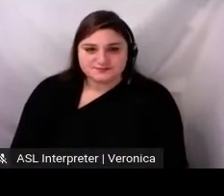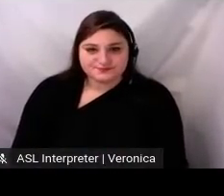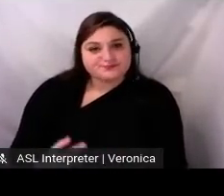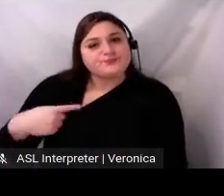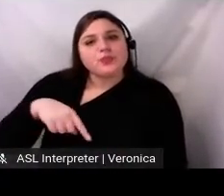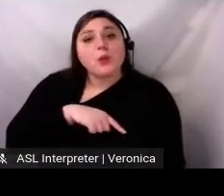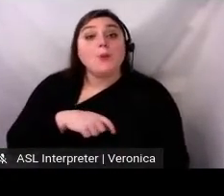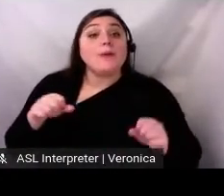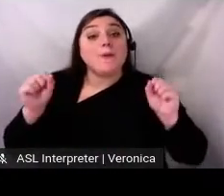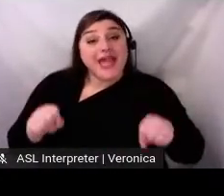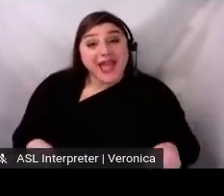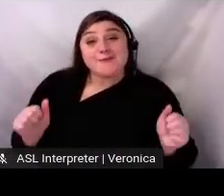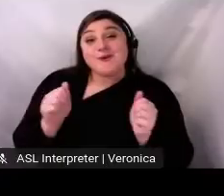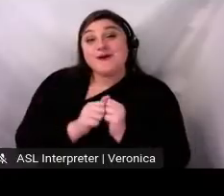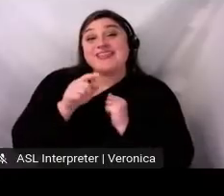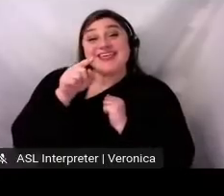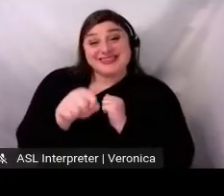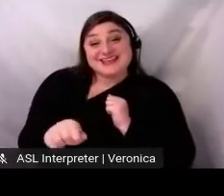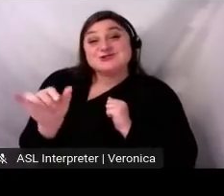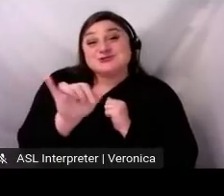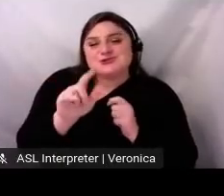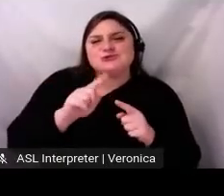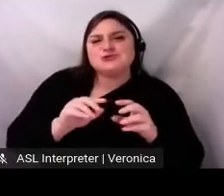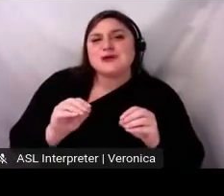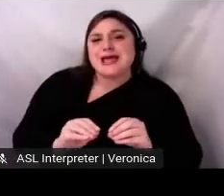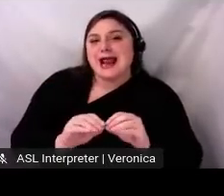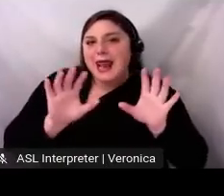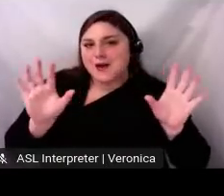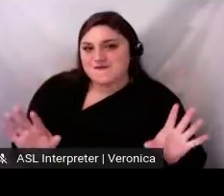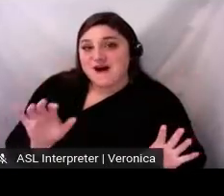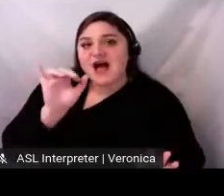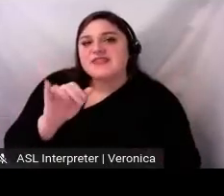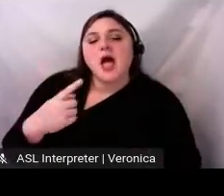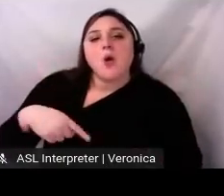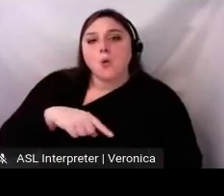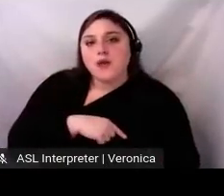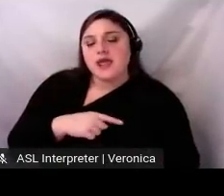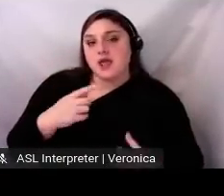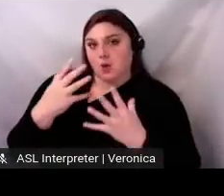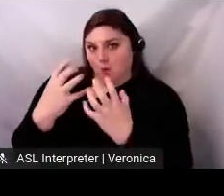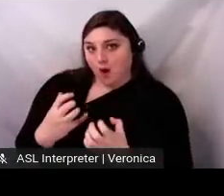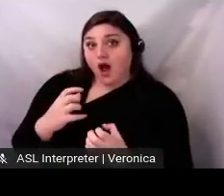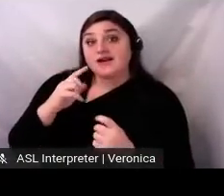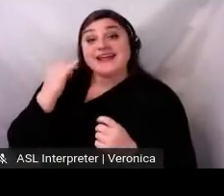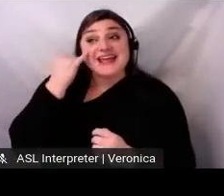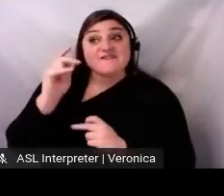allies to enter this livestream from a place of listening and understanding